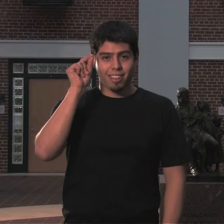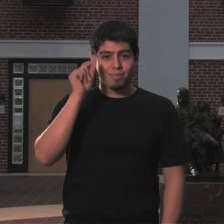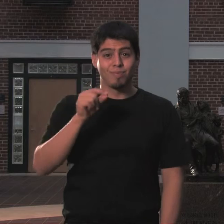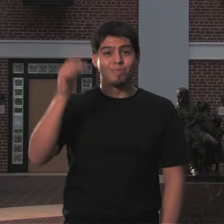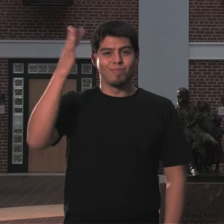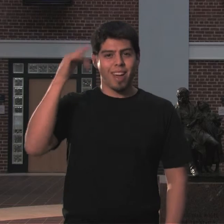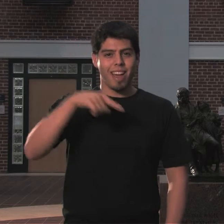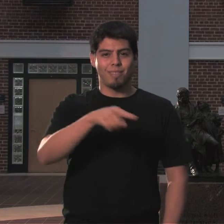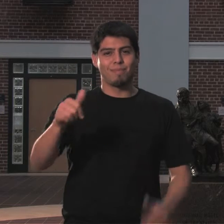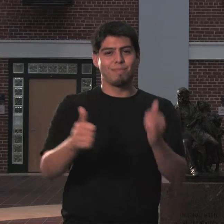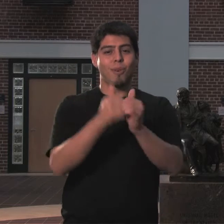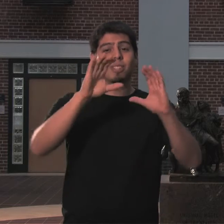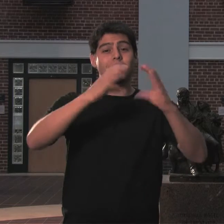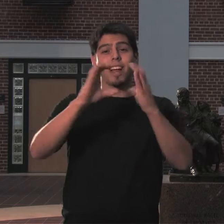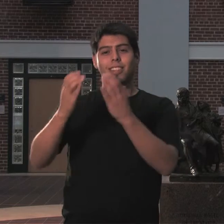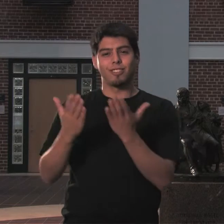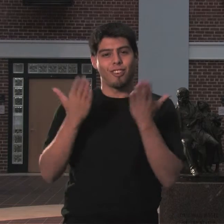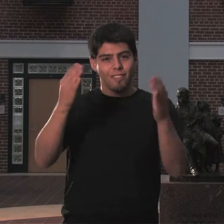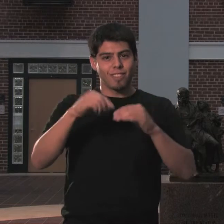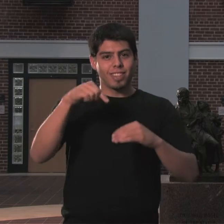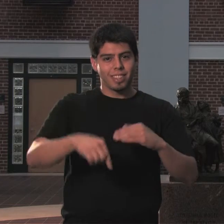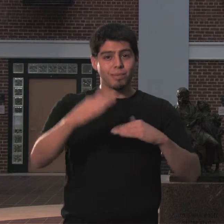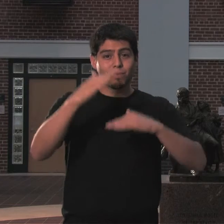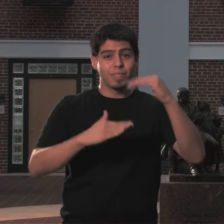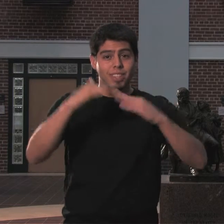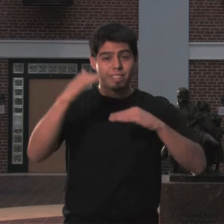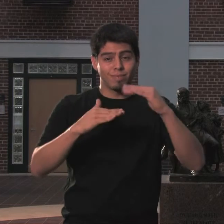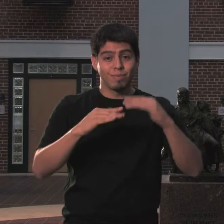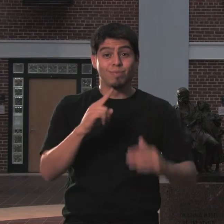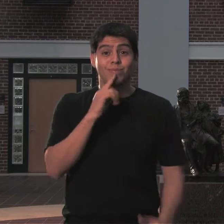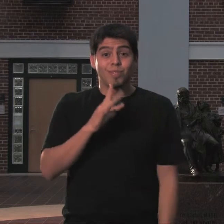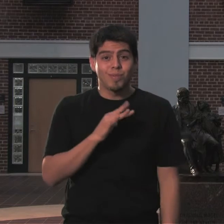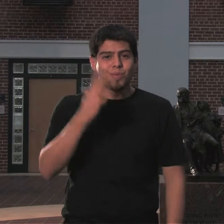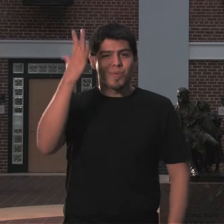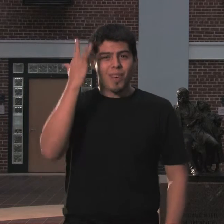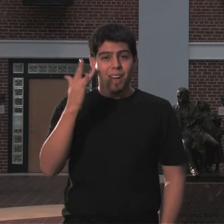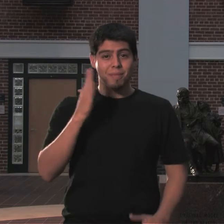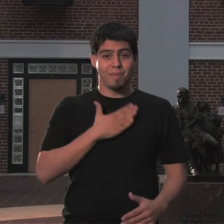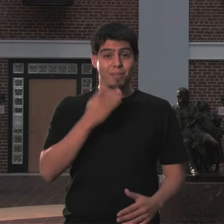Most classes are offered here in this building, which is great for me